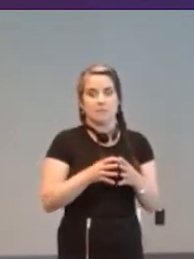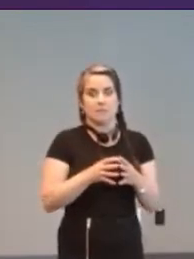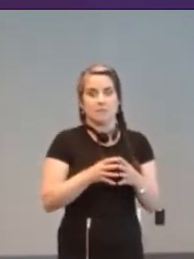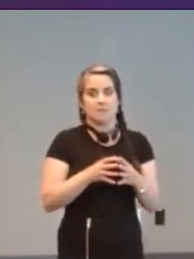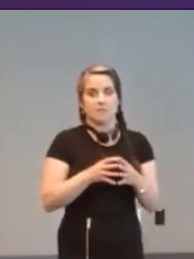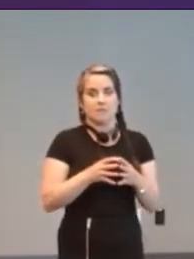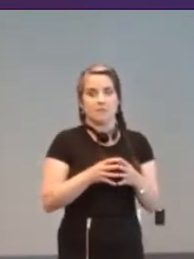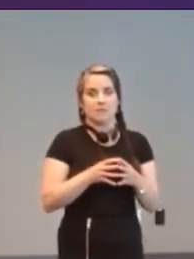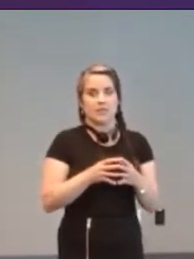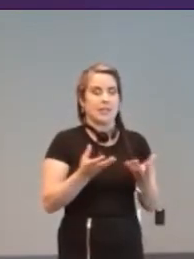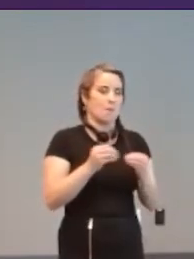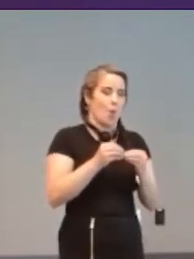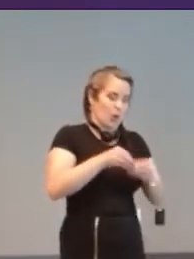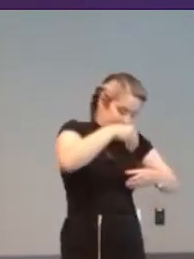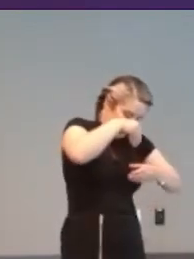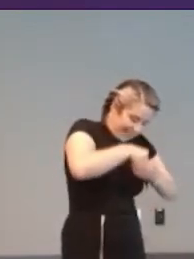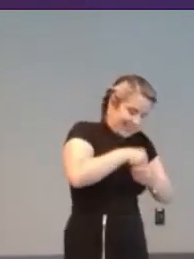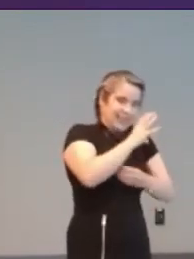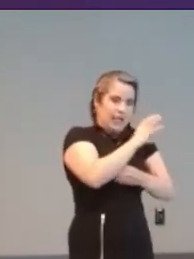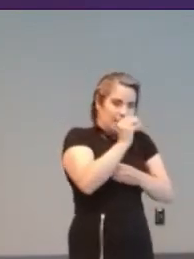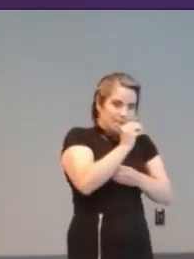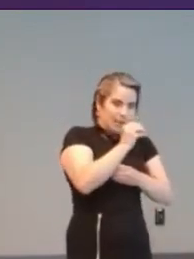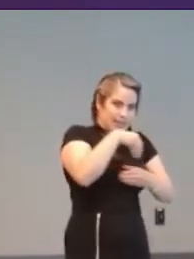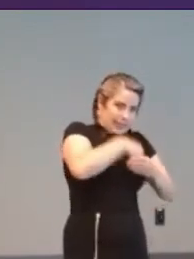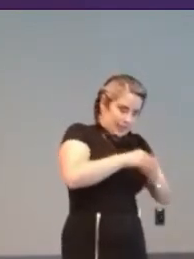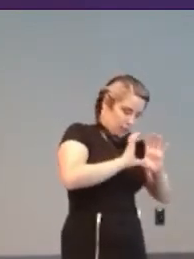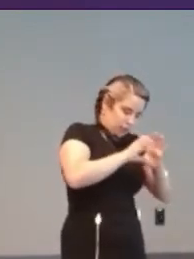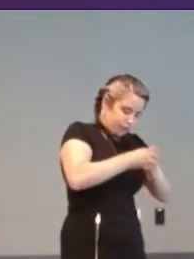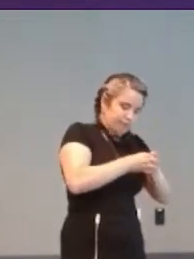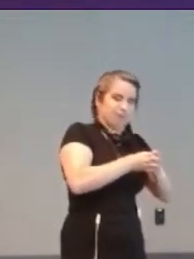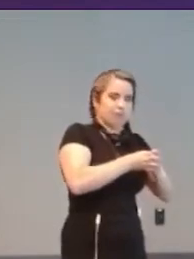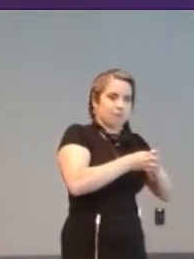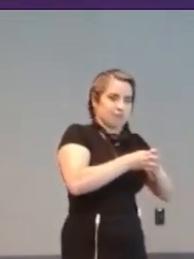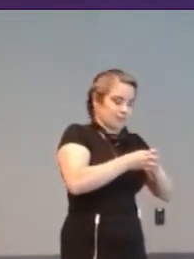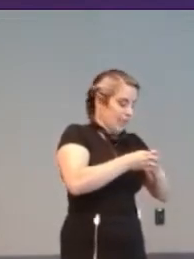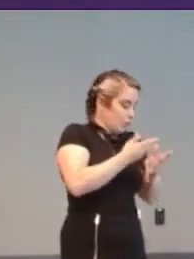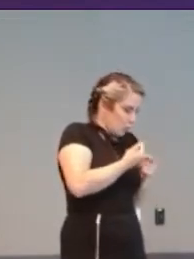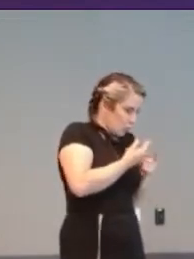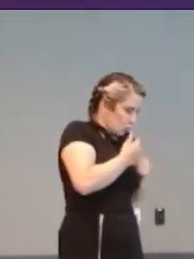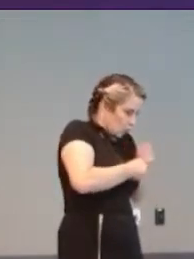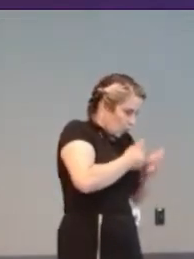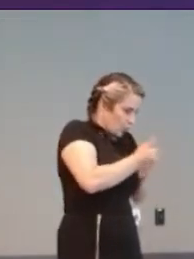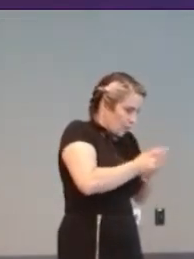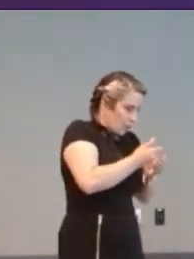house in in a company let's say and then they just put it on a market or [is] there always a